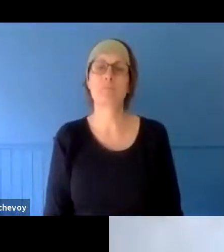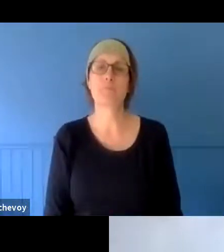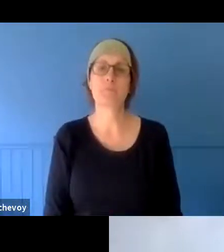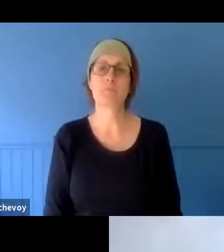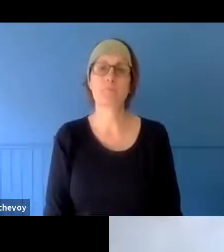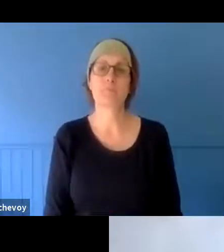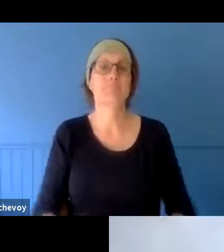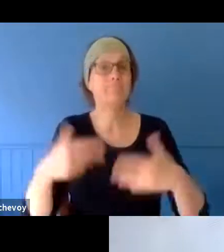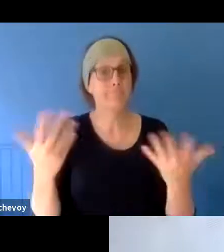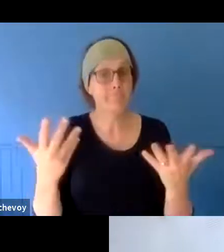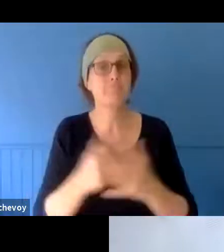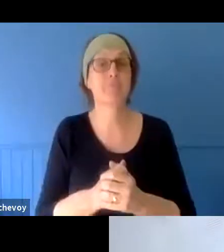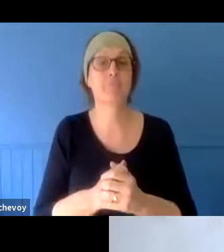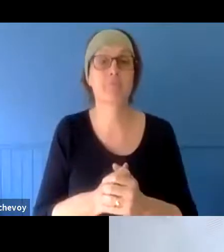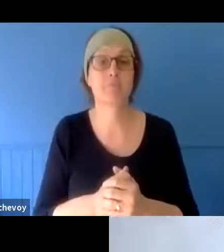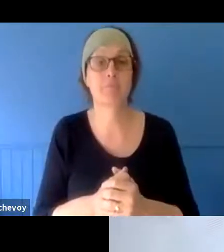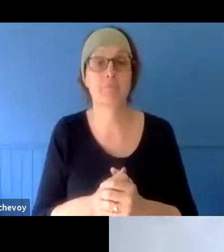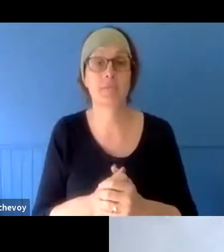I'd been working in that community already. It was a regional